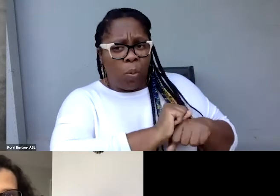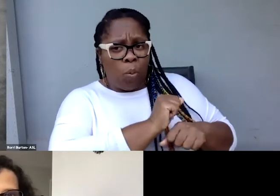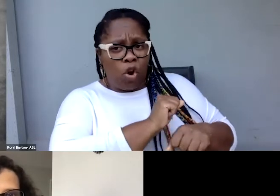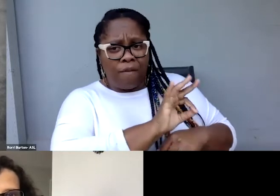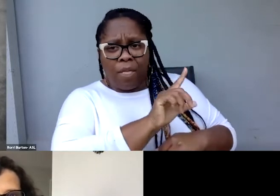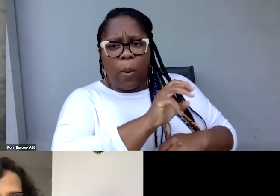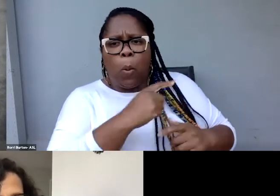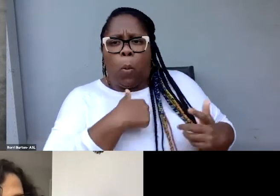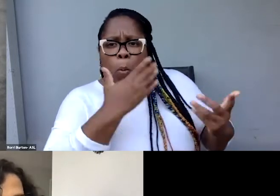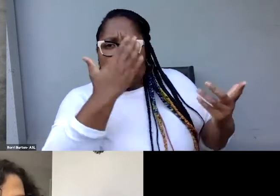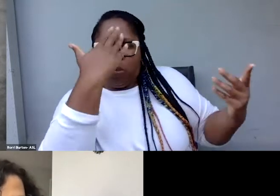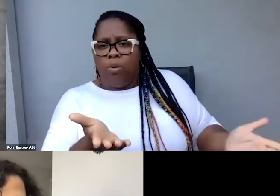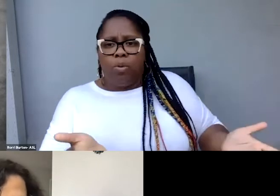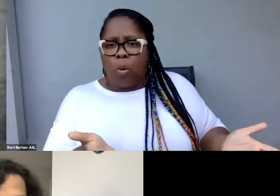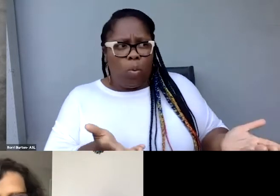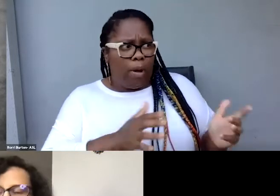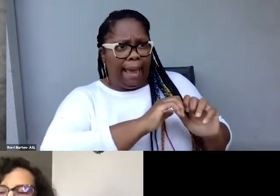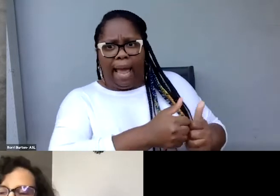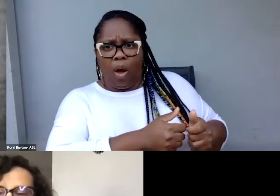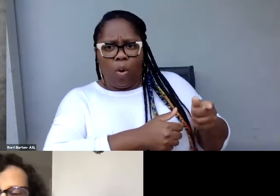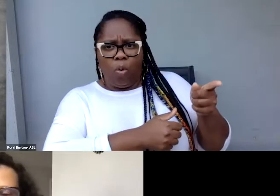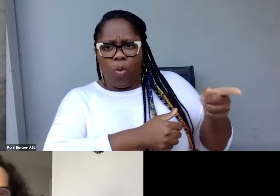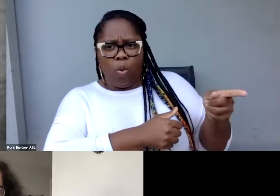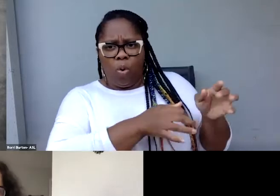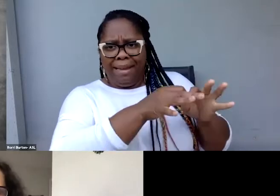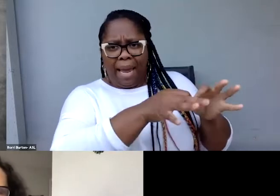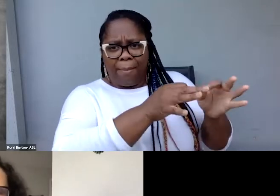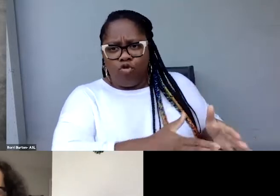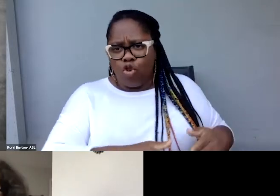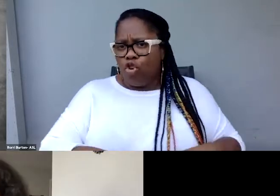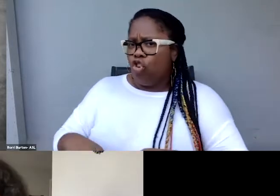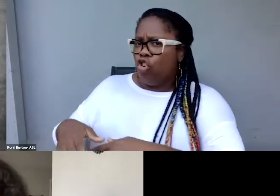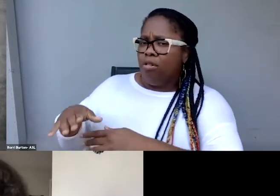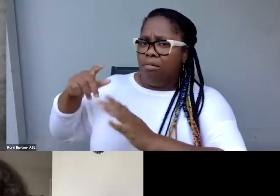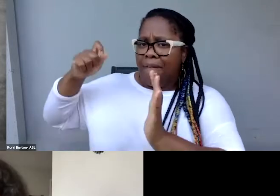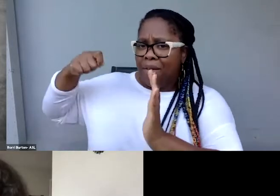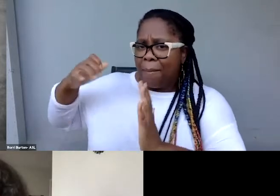the communication between the filmmakers and those budget captioners. But the big thing I see is all these